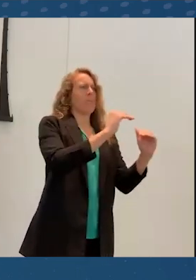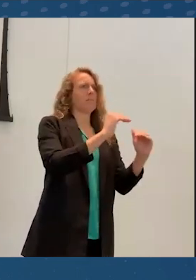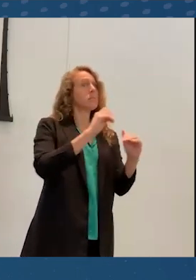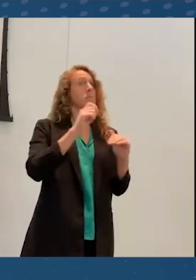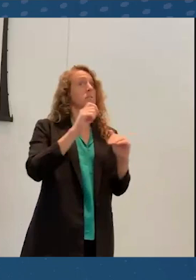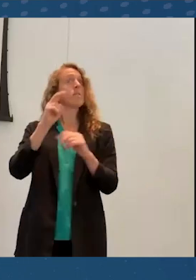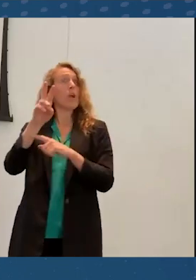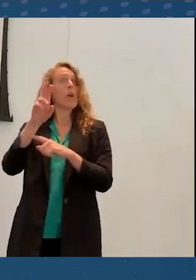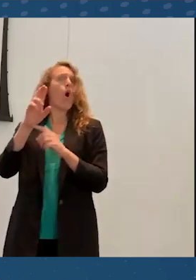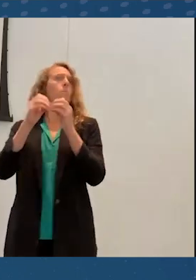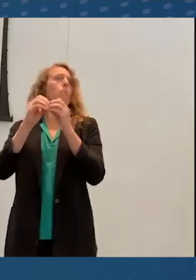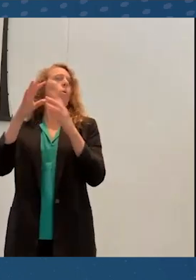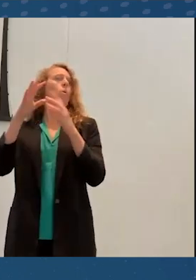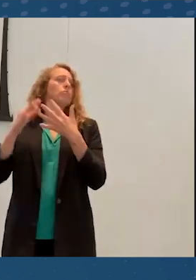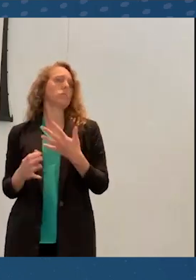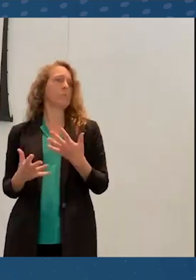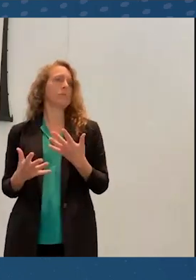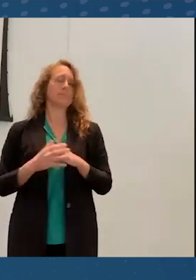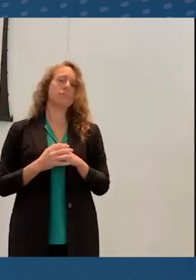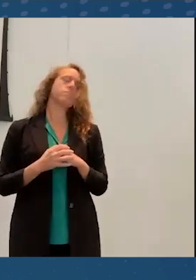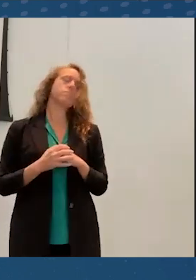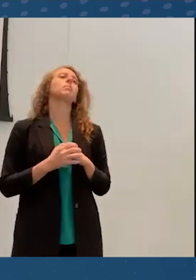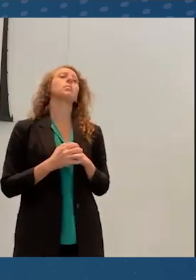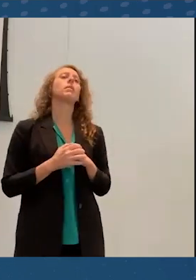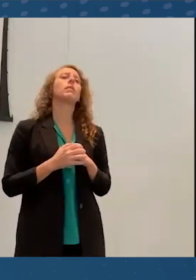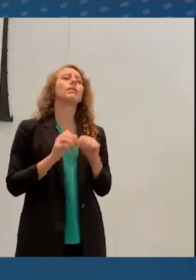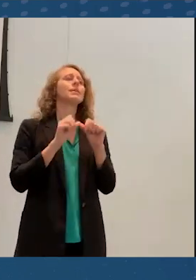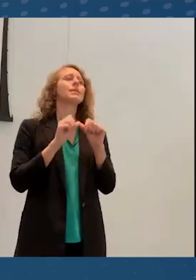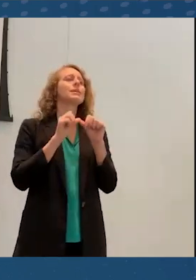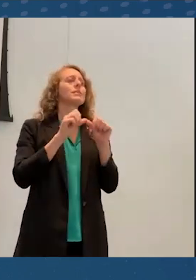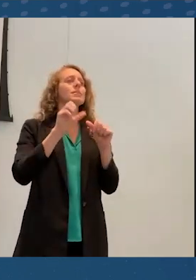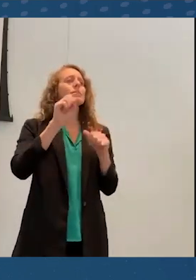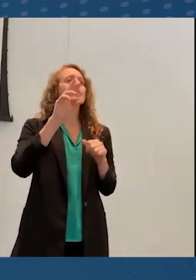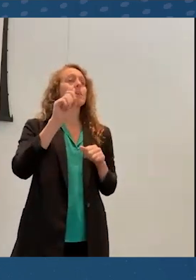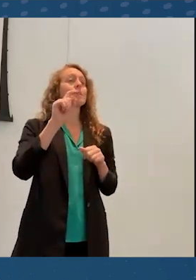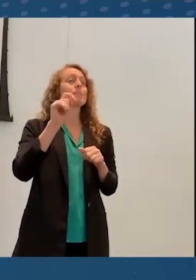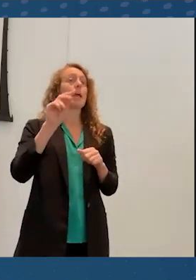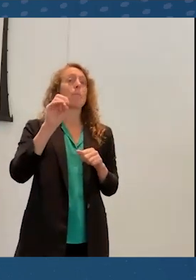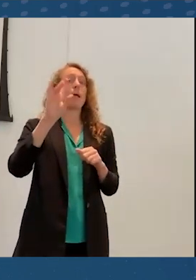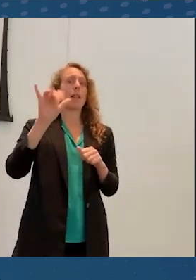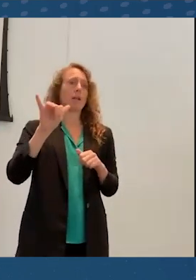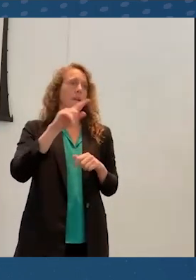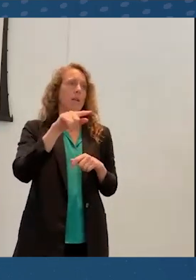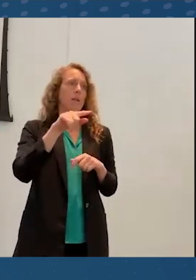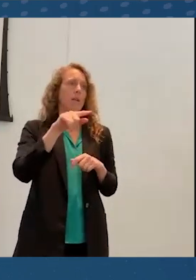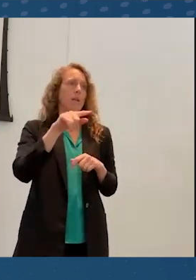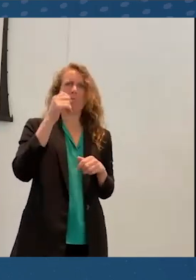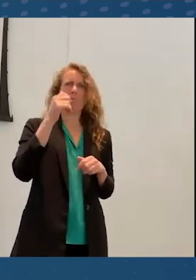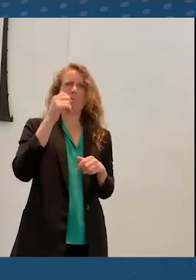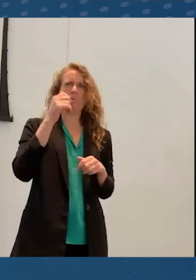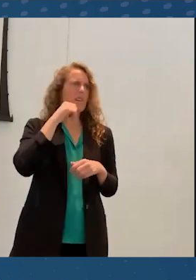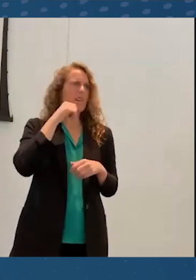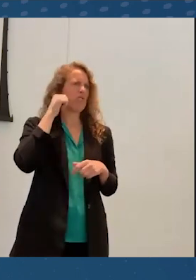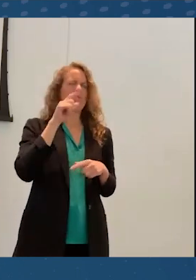Sustainability, as we're all aware, especially after that really muggy unpleasant day yesterday